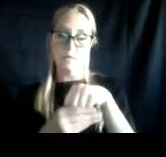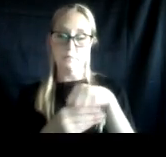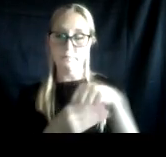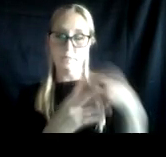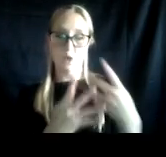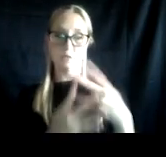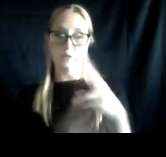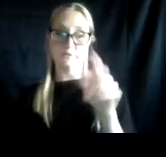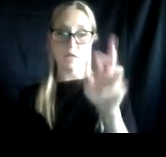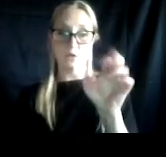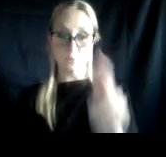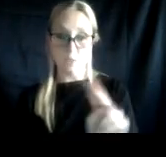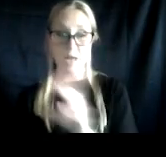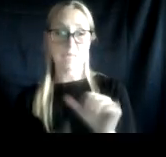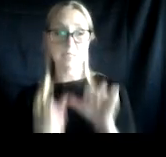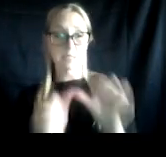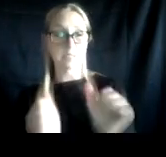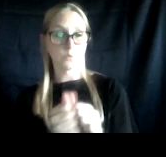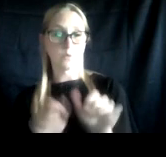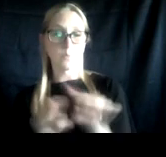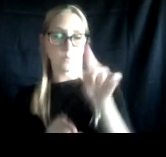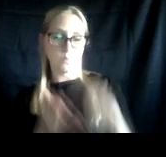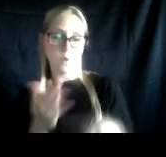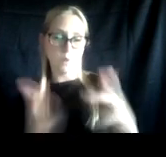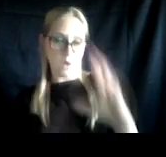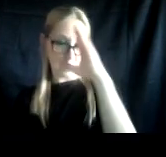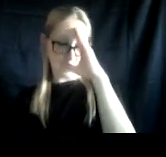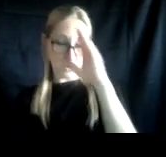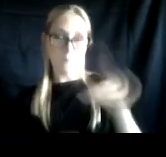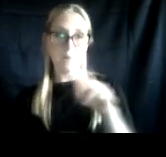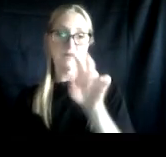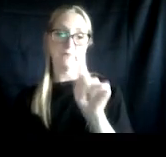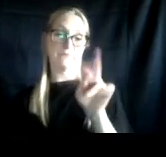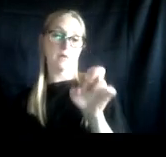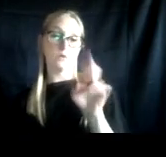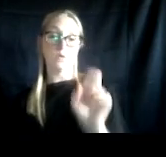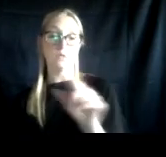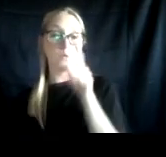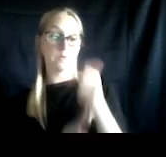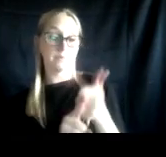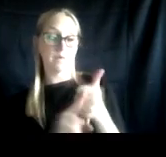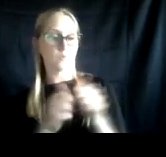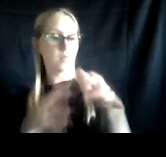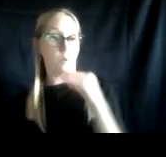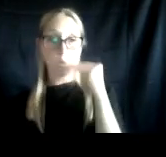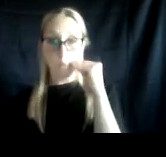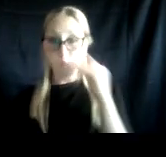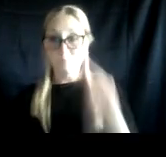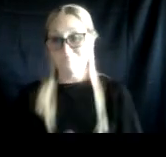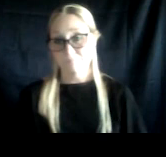And this is consistent while we also know about veterans who experience homelessness. And it's also worth highlighting that approximately